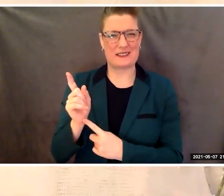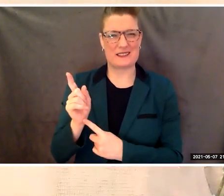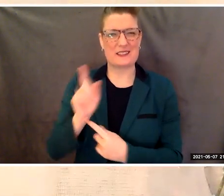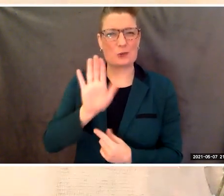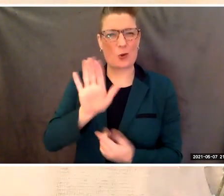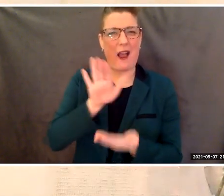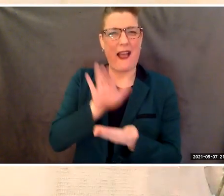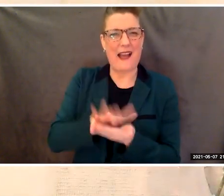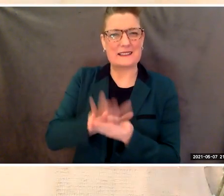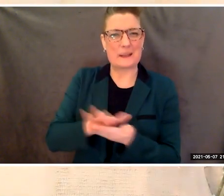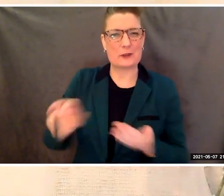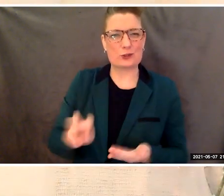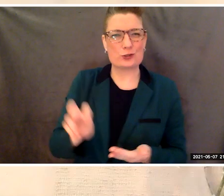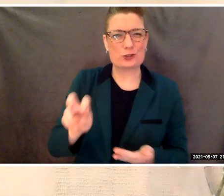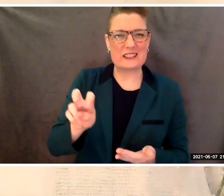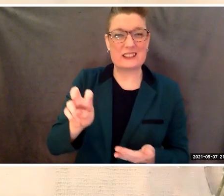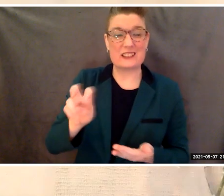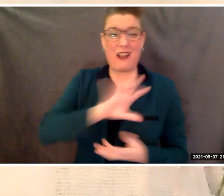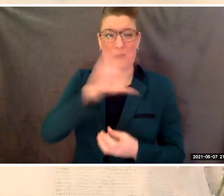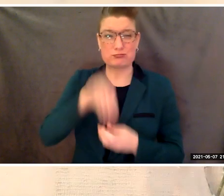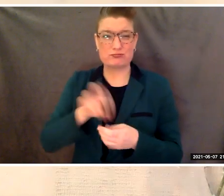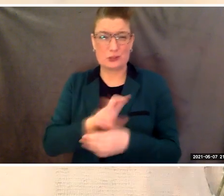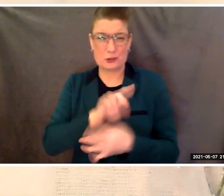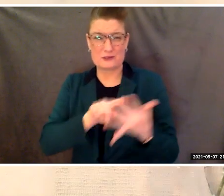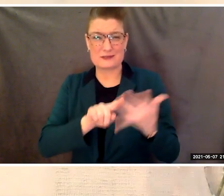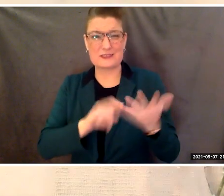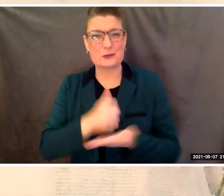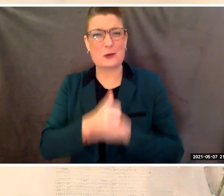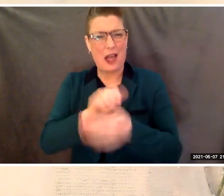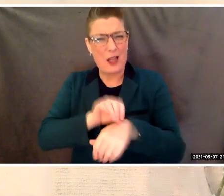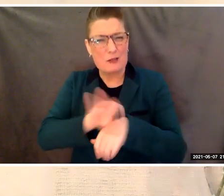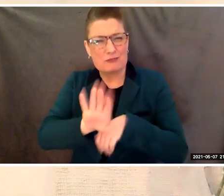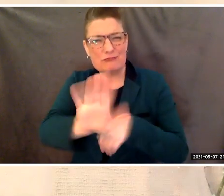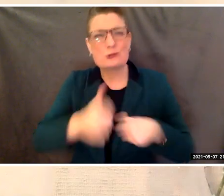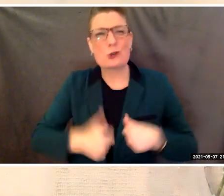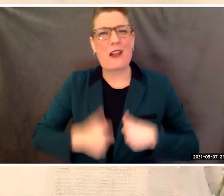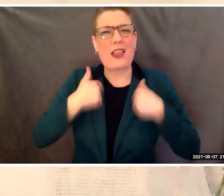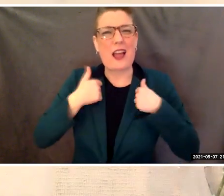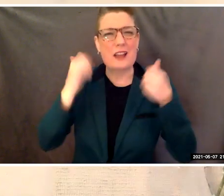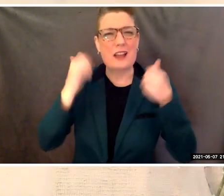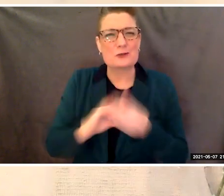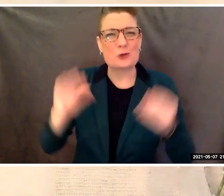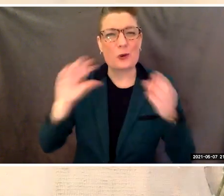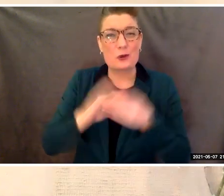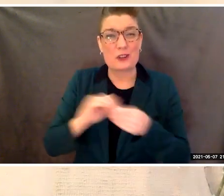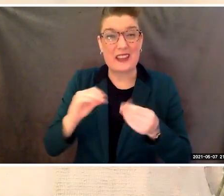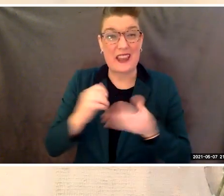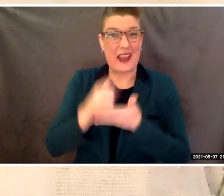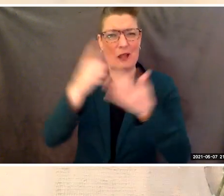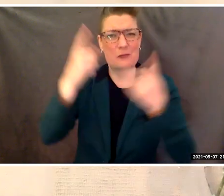of this academic journey of yours, to shape your life story, and get you to the many other destinations you imagine for yourself.